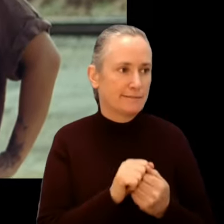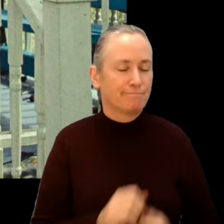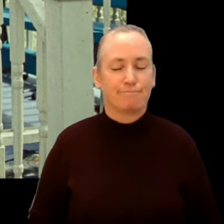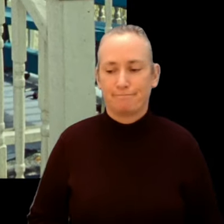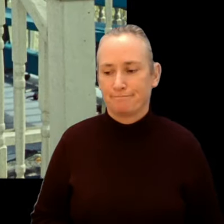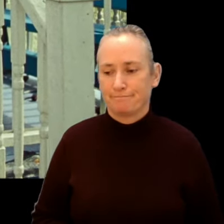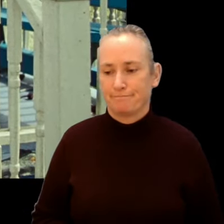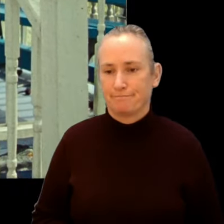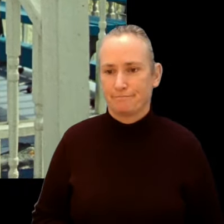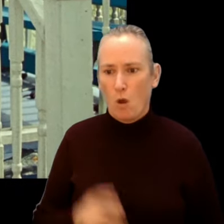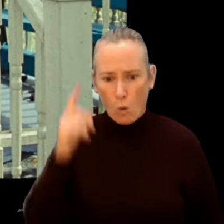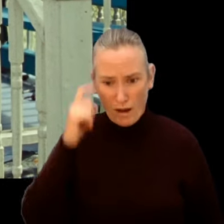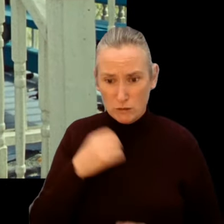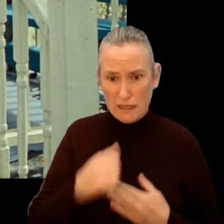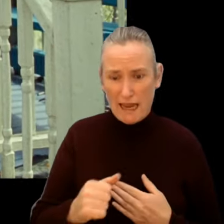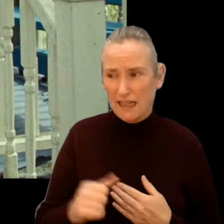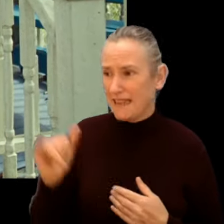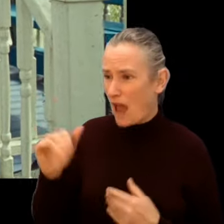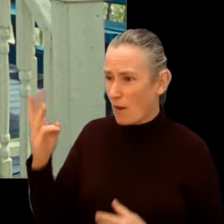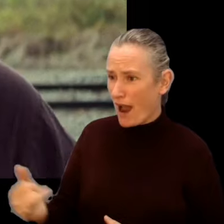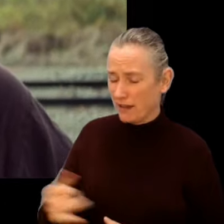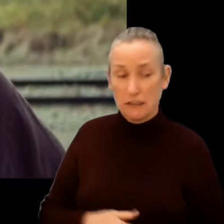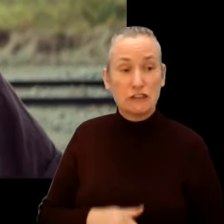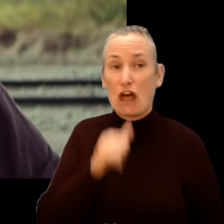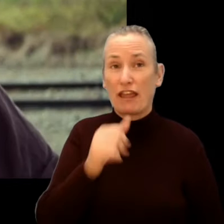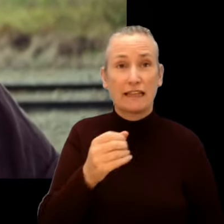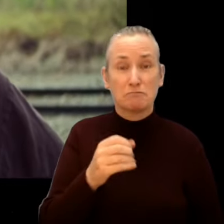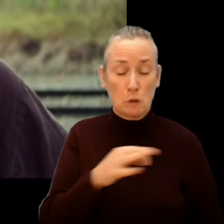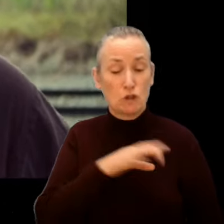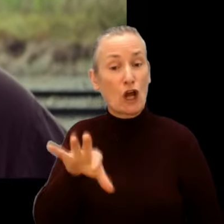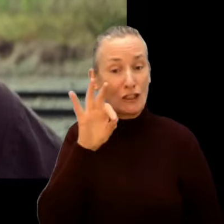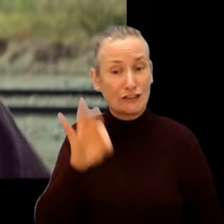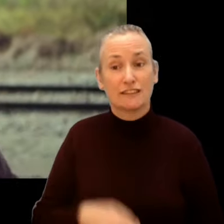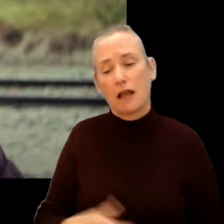Is that what you're wearing today? Yeah, why? Oh nothing, it's a good choice. Come on, let's go.